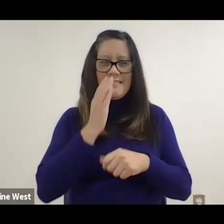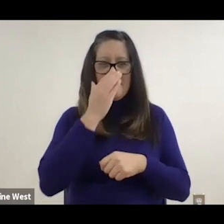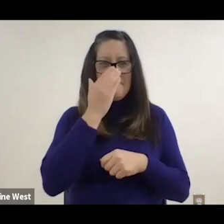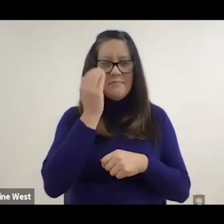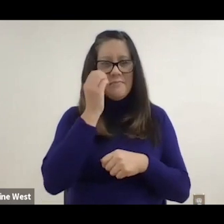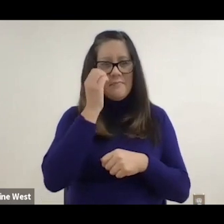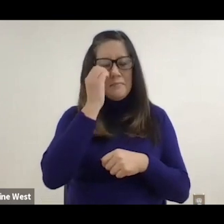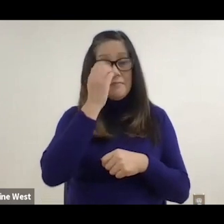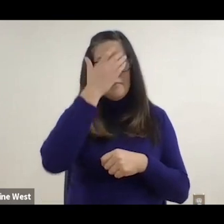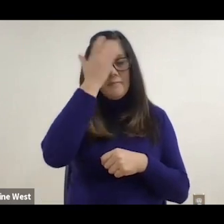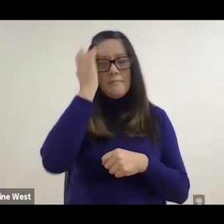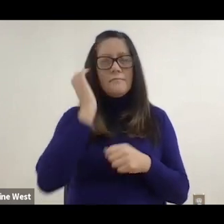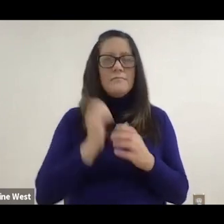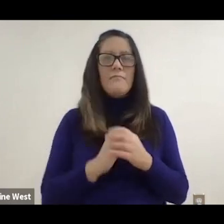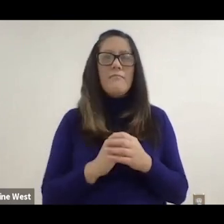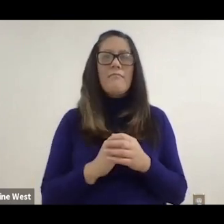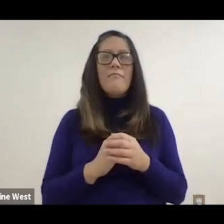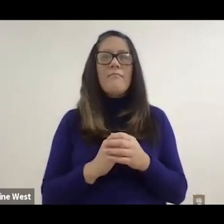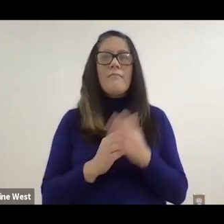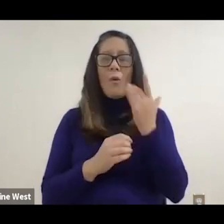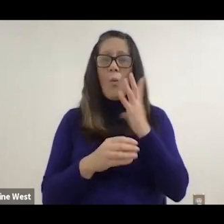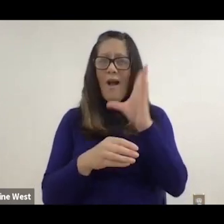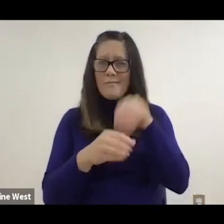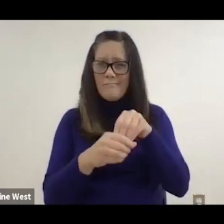And because of an accident that I had